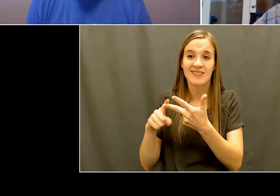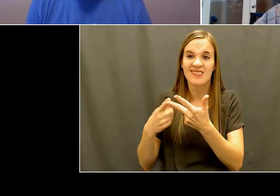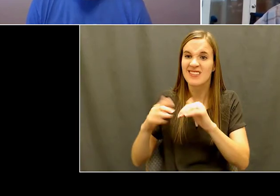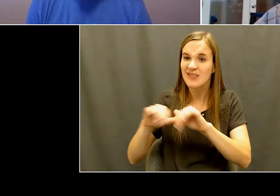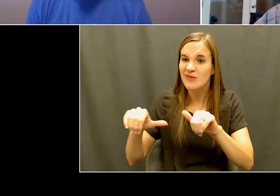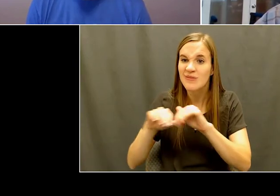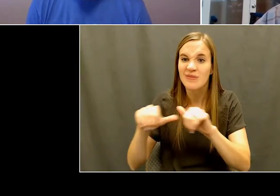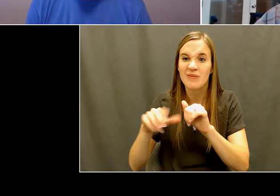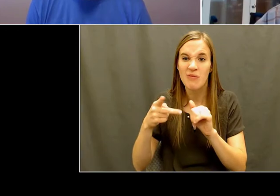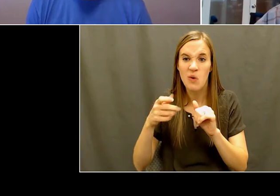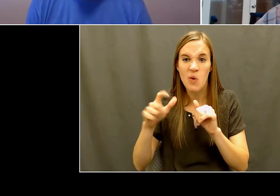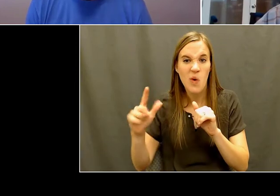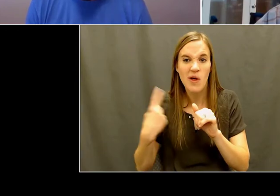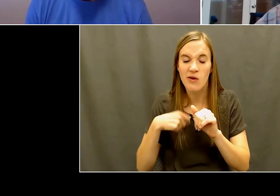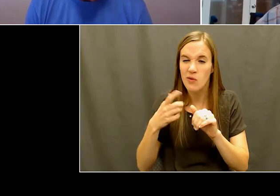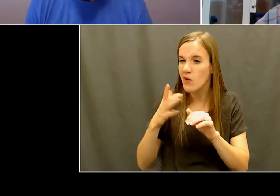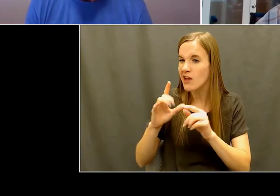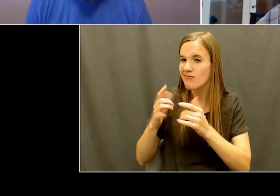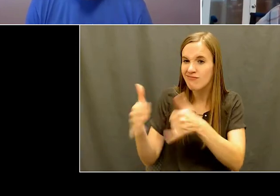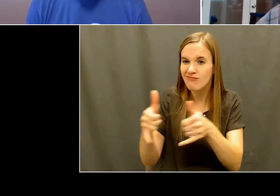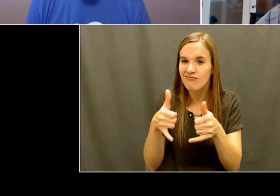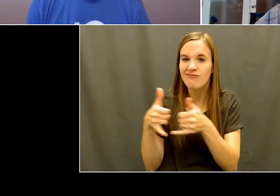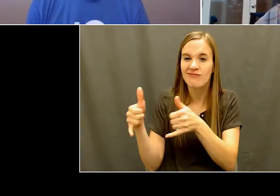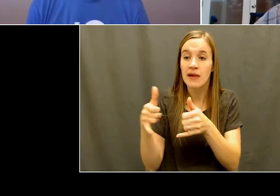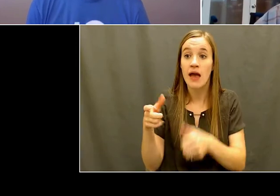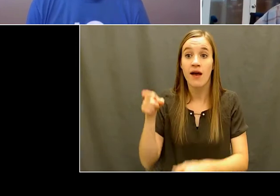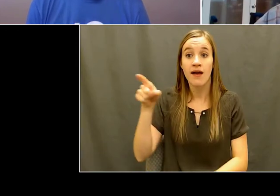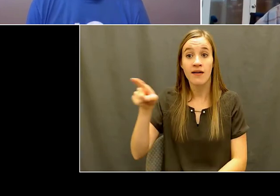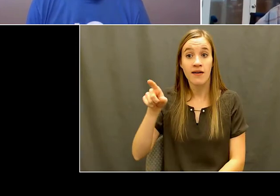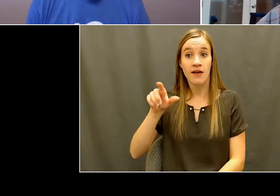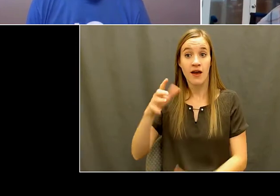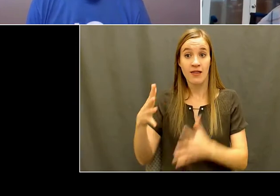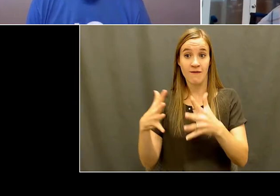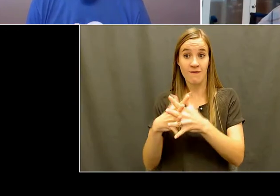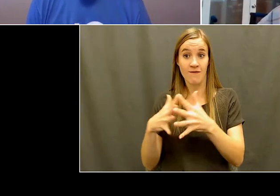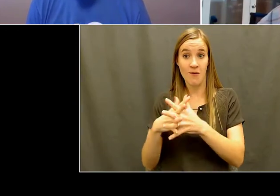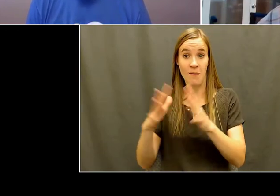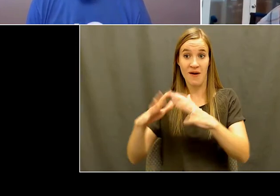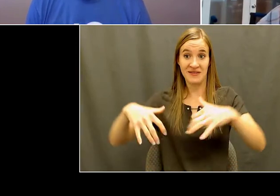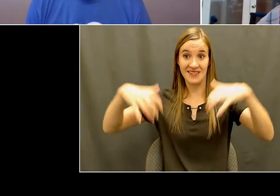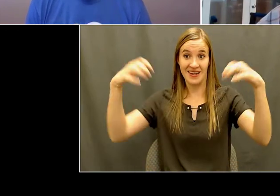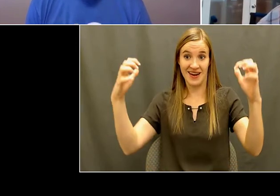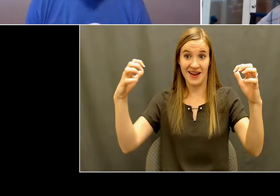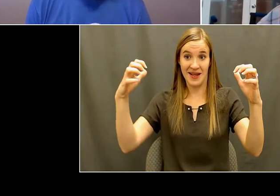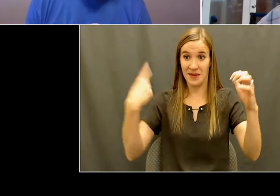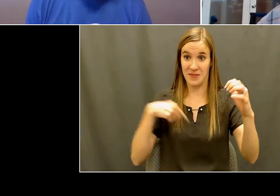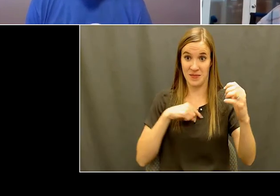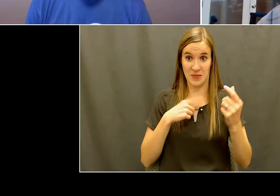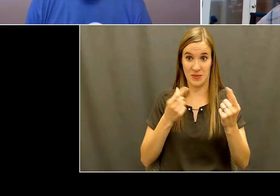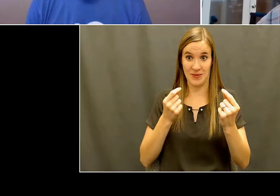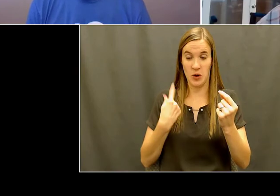the stadium. And you know, archery, air guns, all kinds